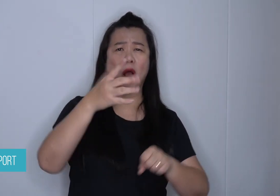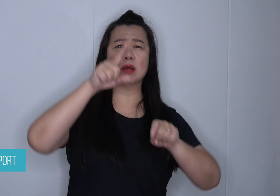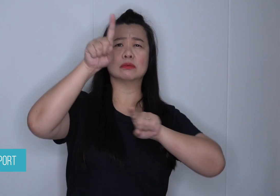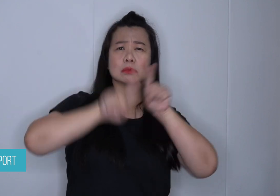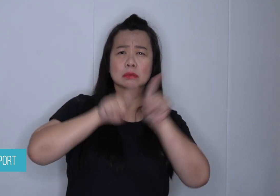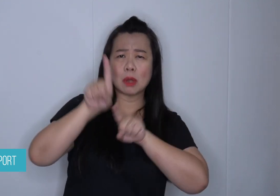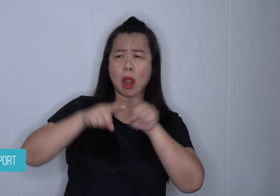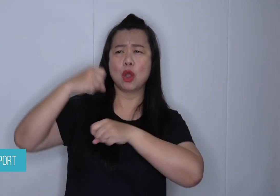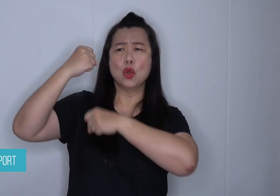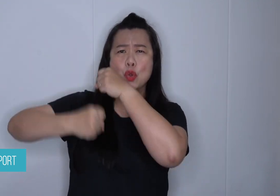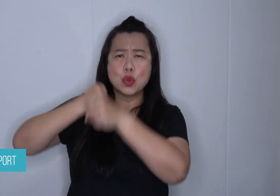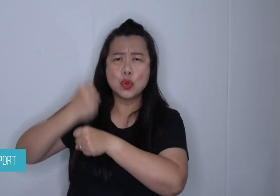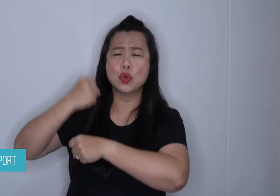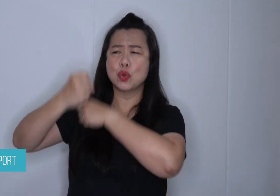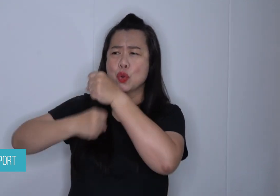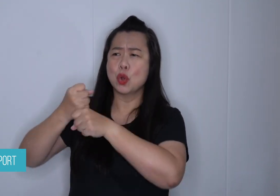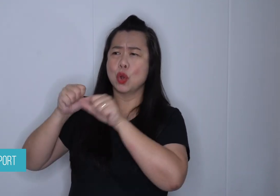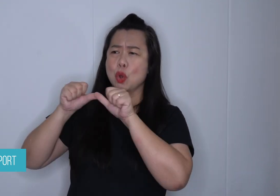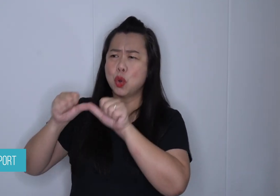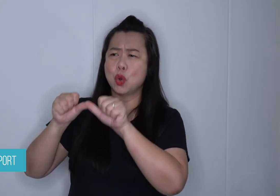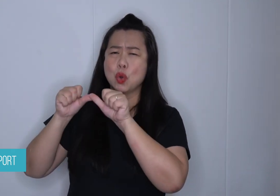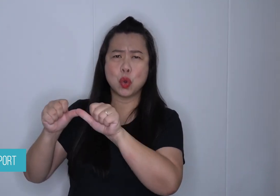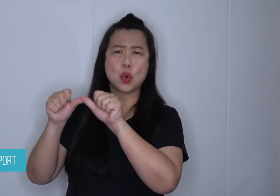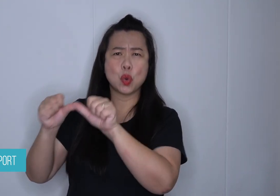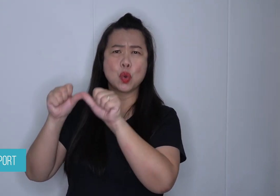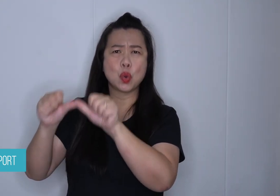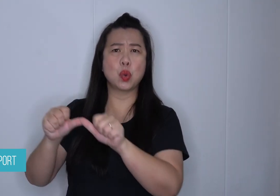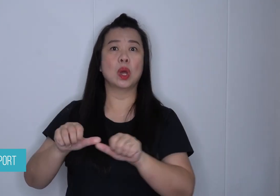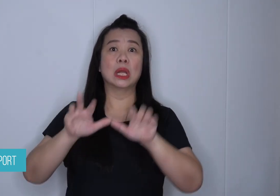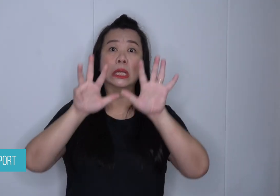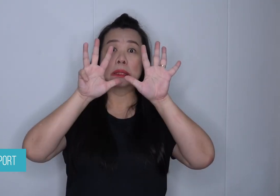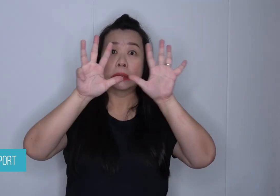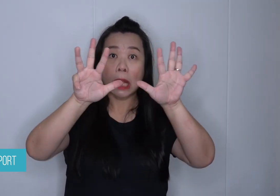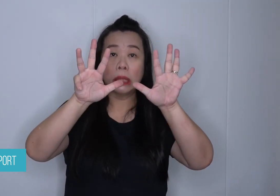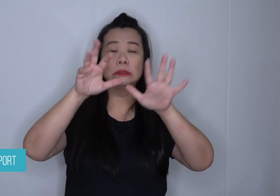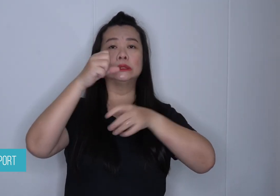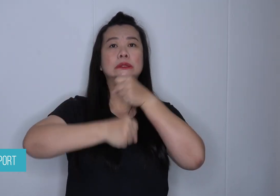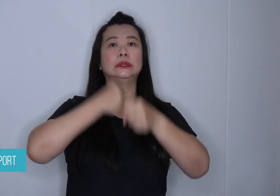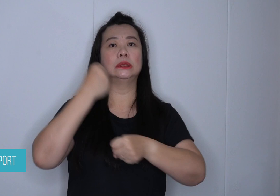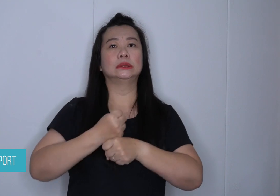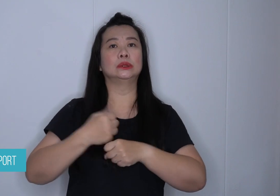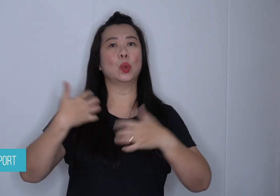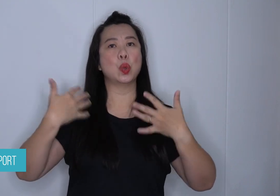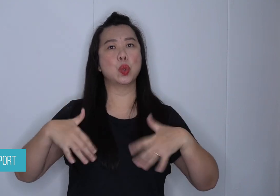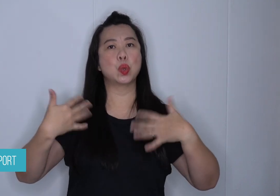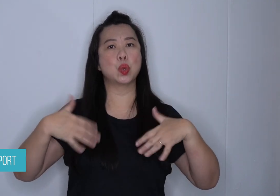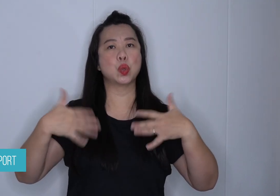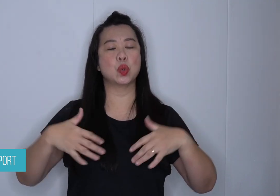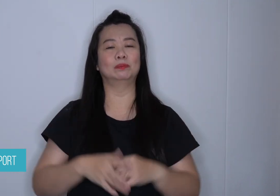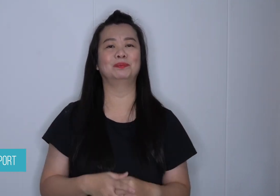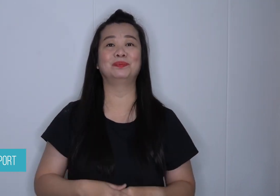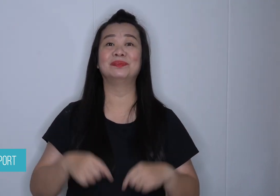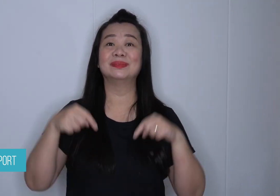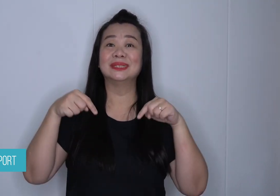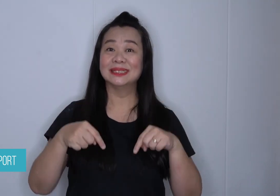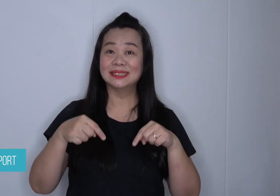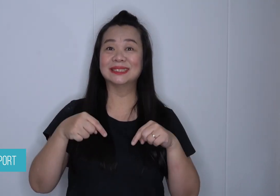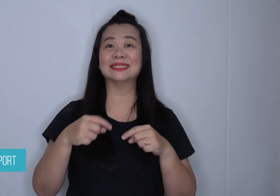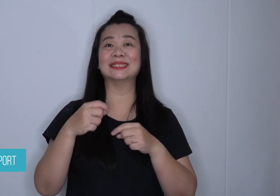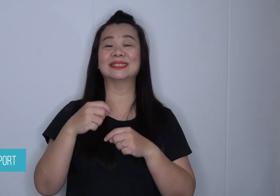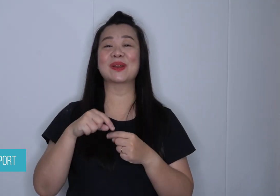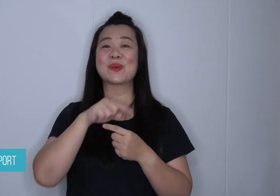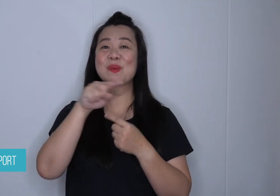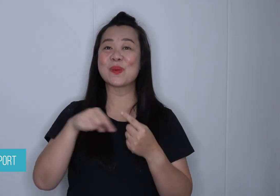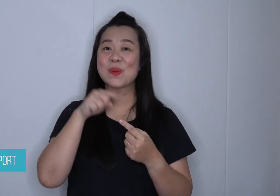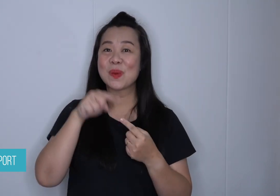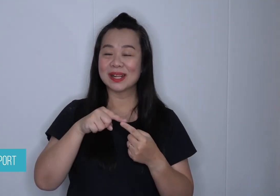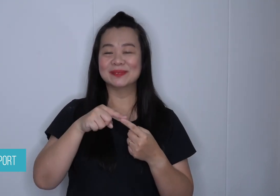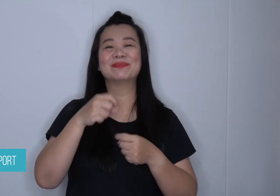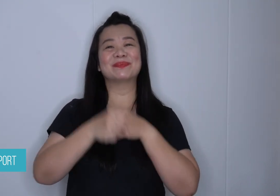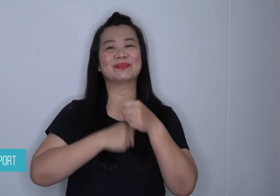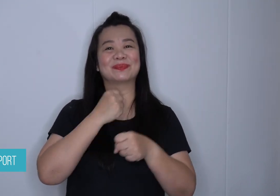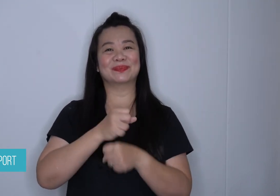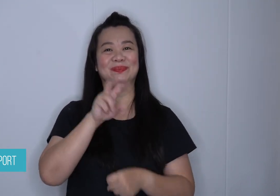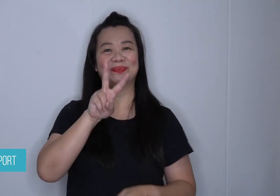five stars nine consecutive years. On November 1st, 2021,